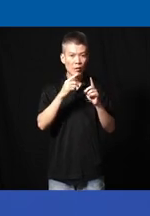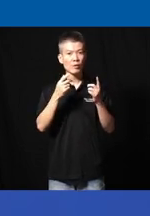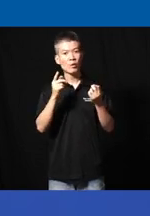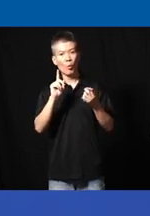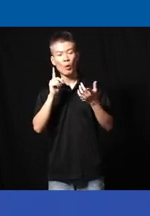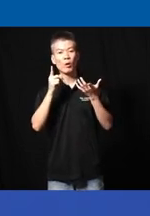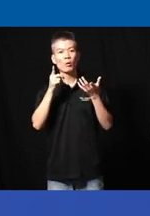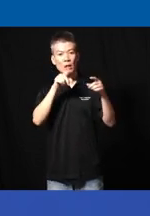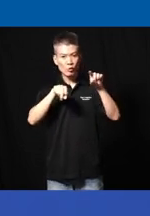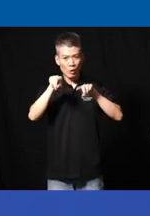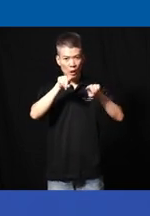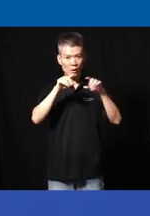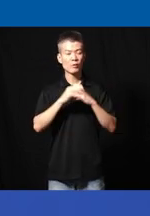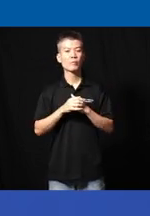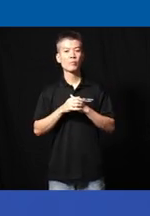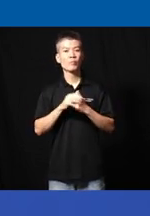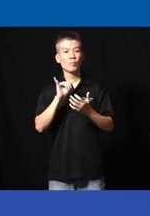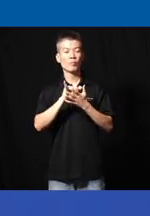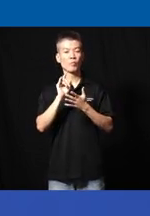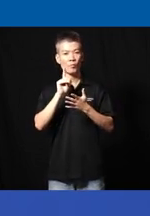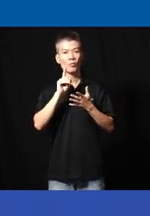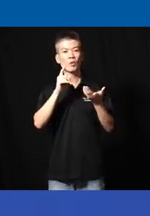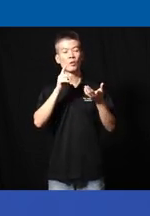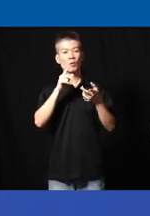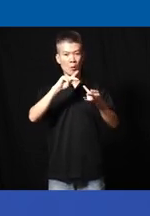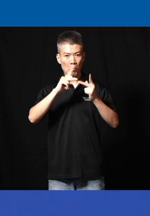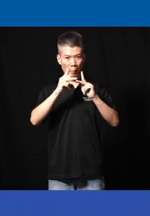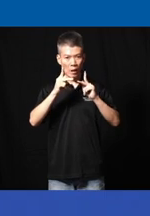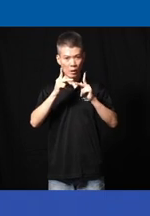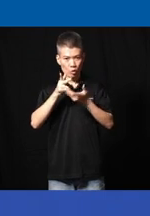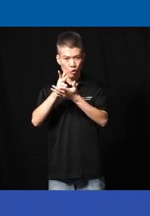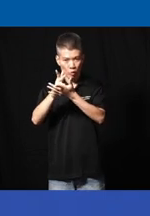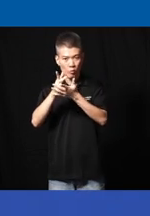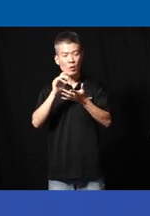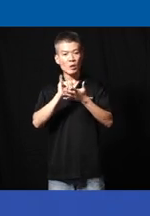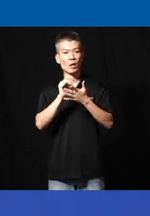are the strategies I think that's where the Partnerships and and and that's where the